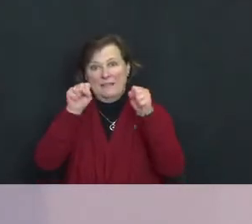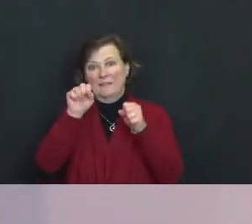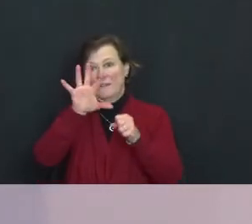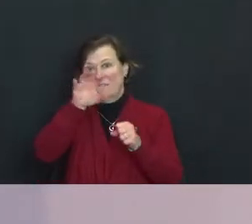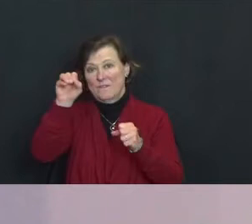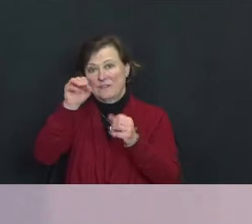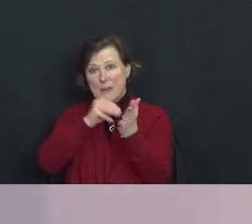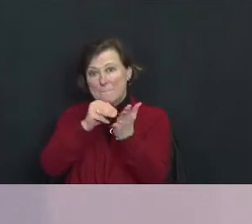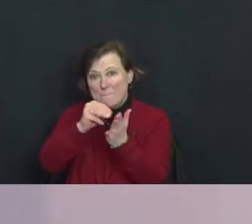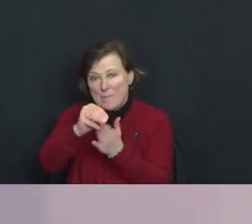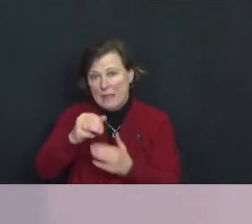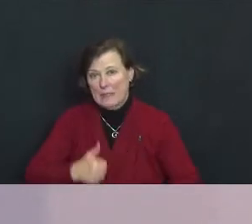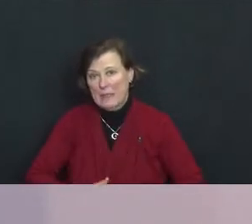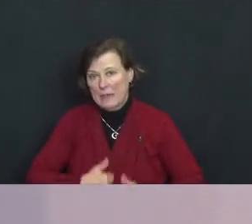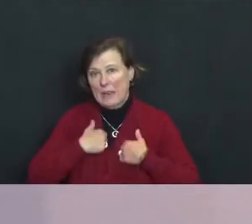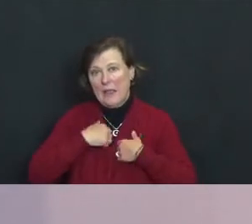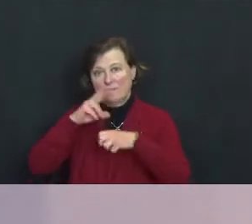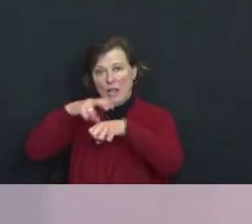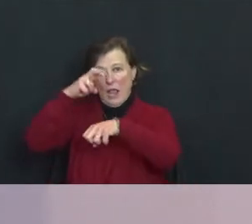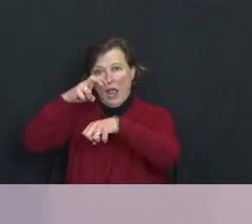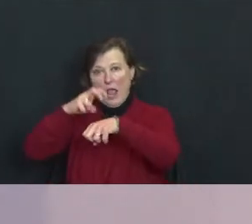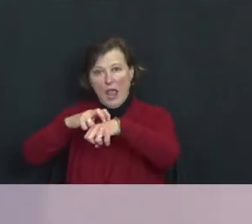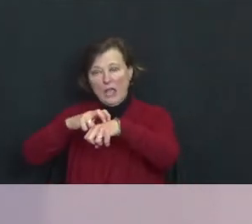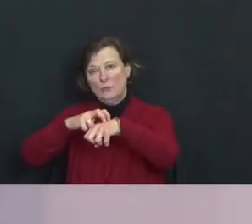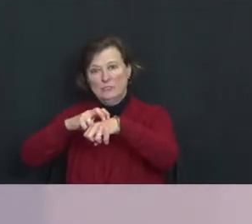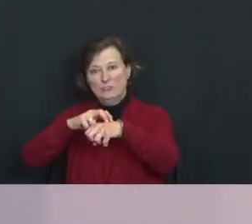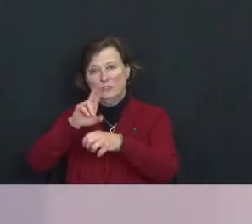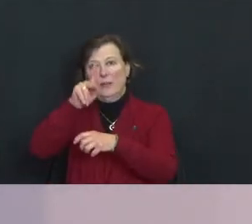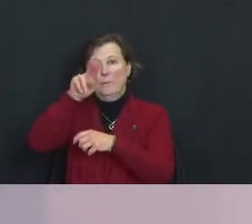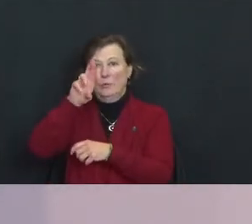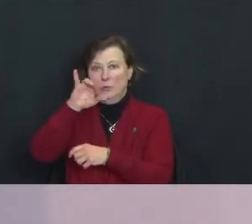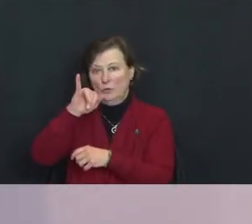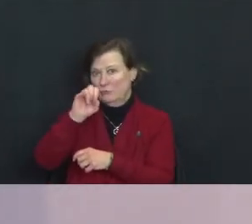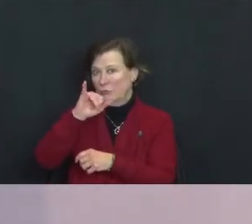The Irish uprising - the bloody Irish uprising - was just beginning.